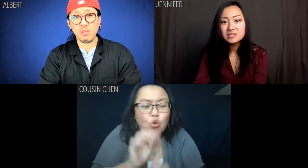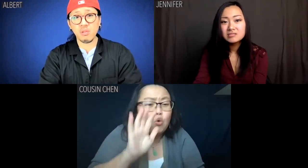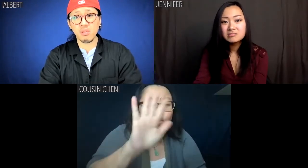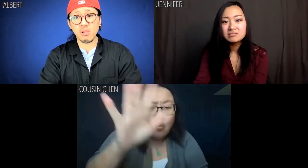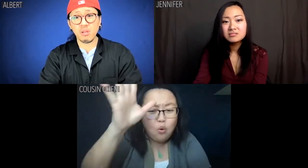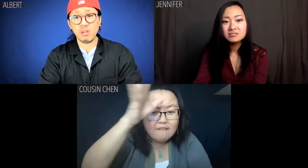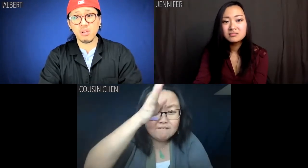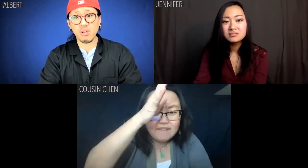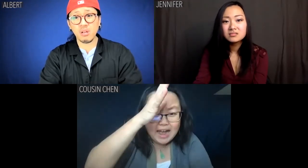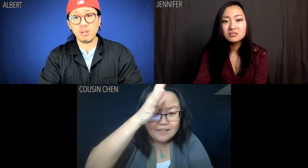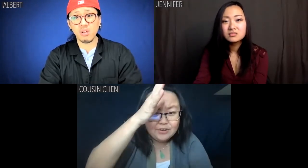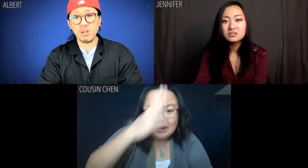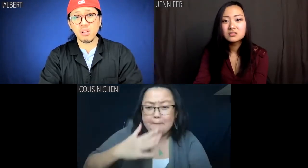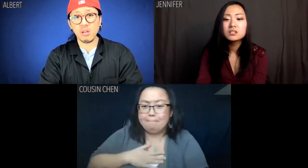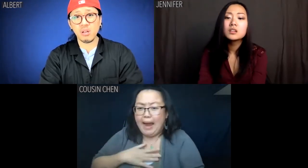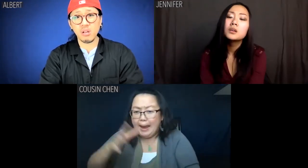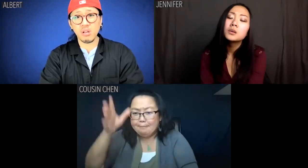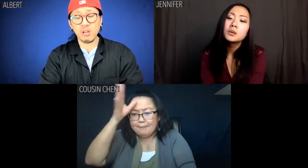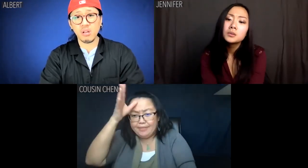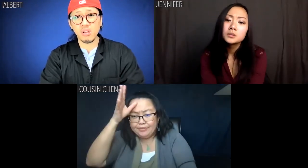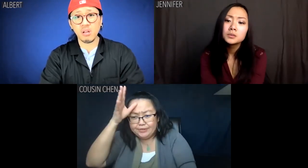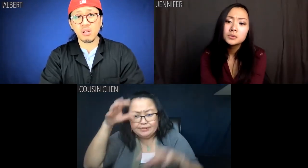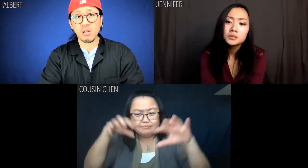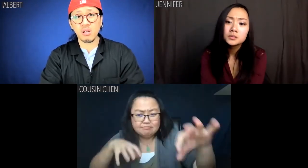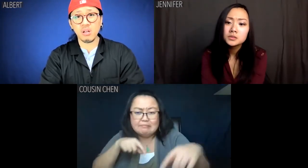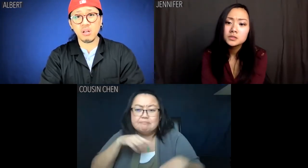My mother used to cry for her lost baby brother -- your father.